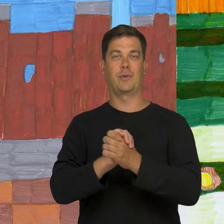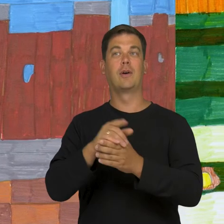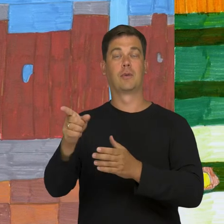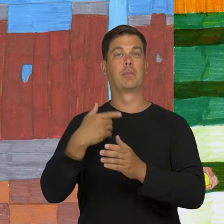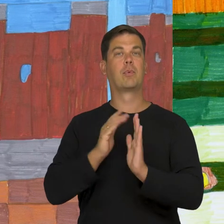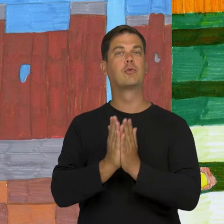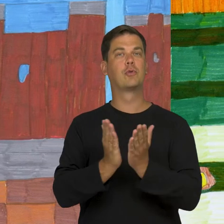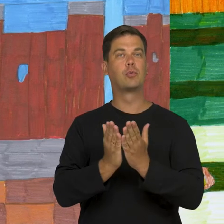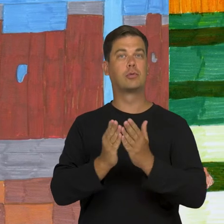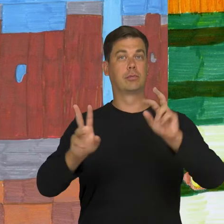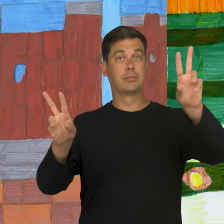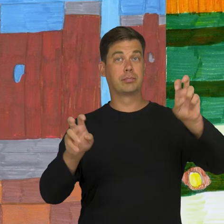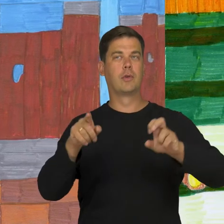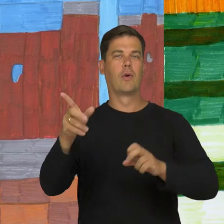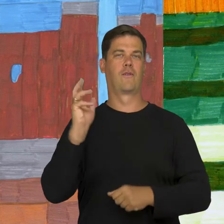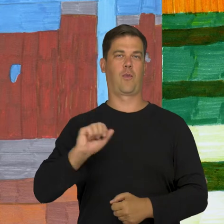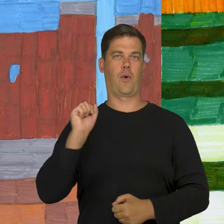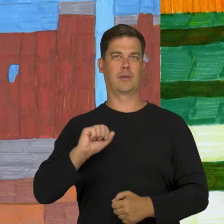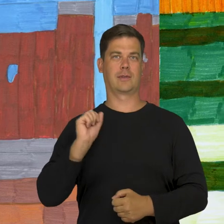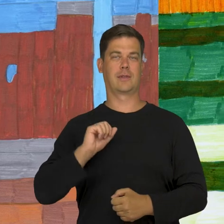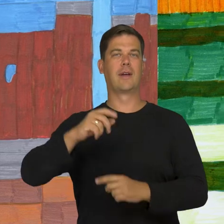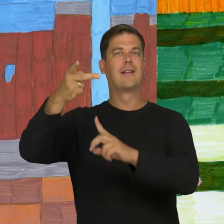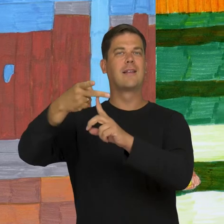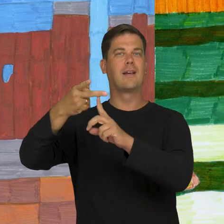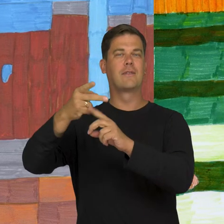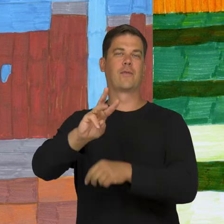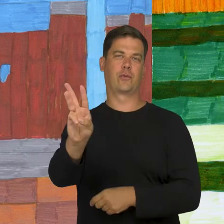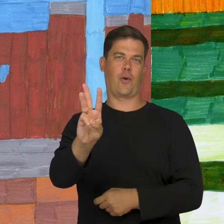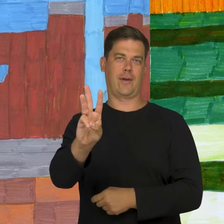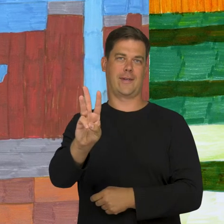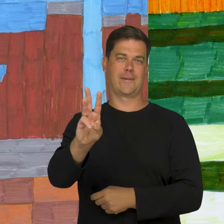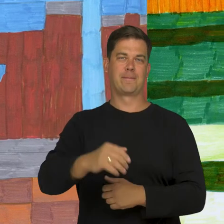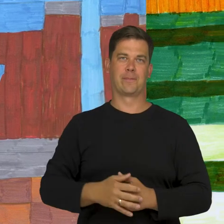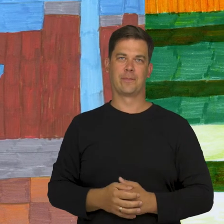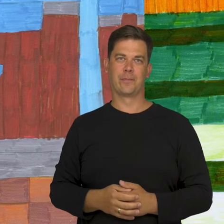based on the book of an author, who plays in an Italian episode on TV, on Tuesday.